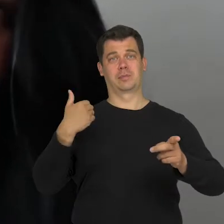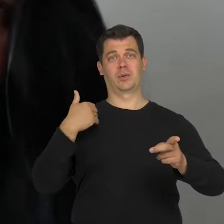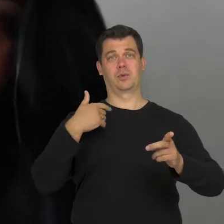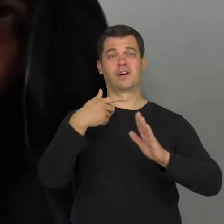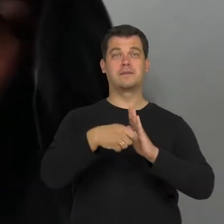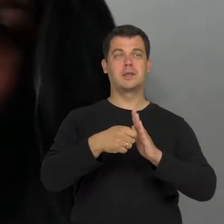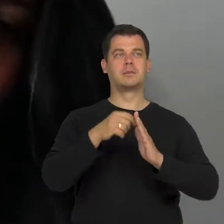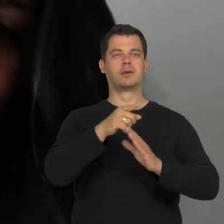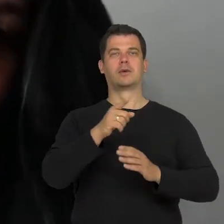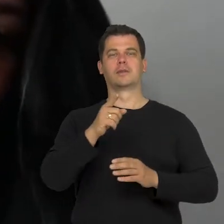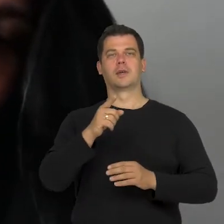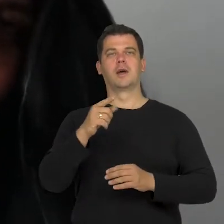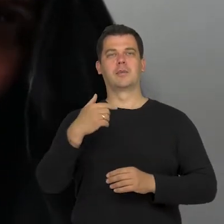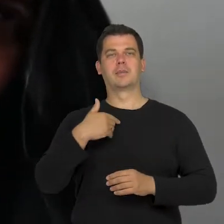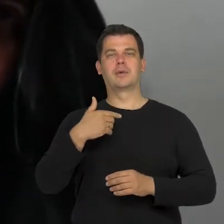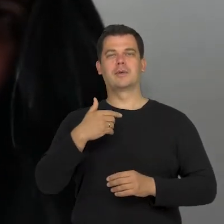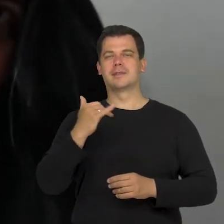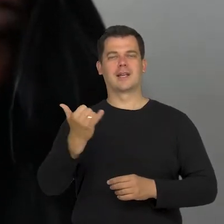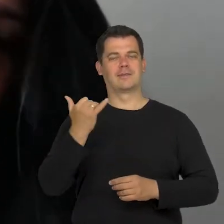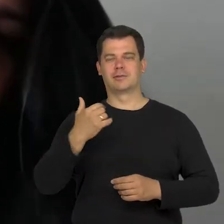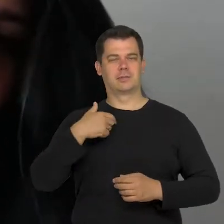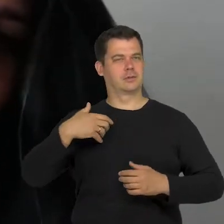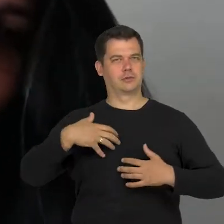one of which, and it often makes laugh is the "scent of a woman"